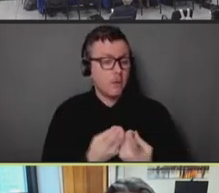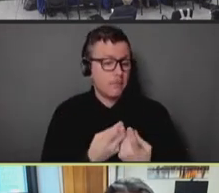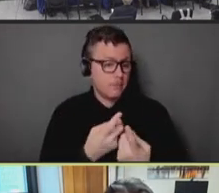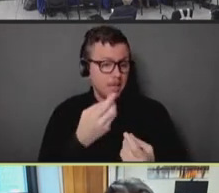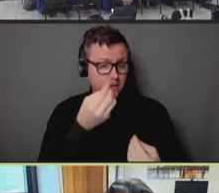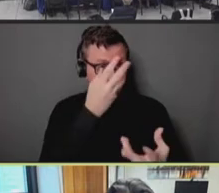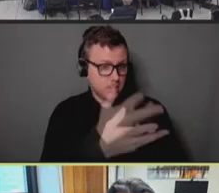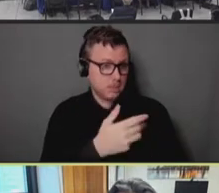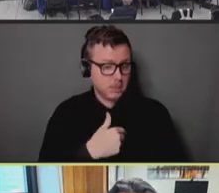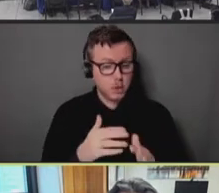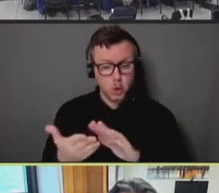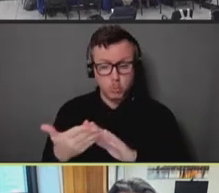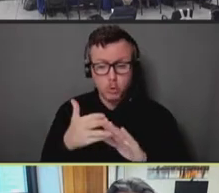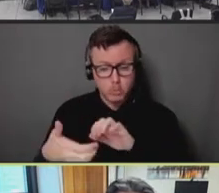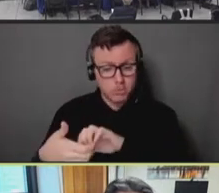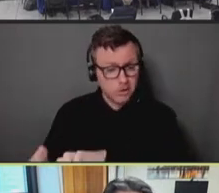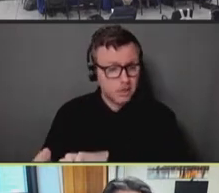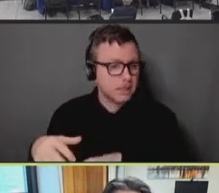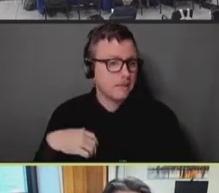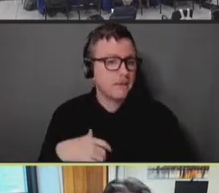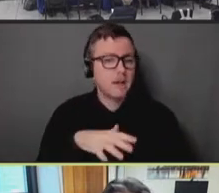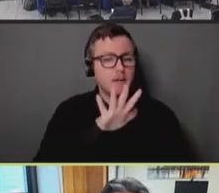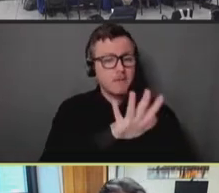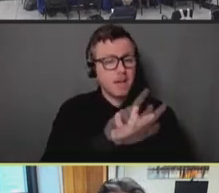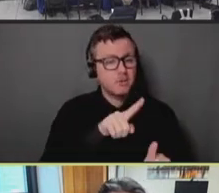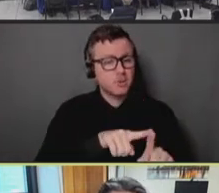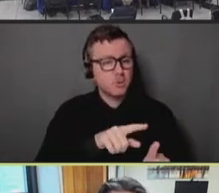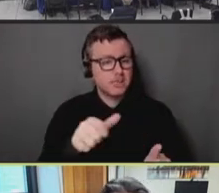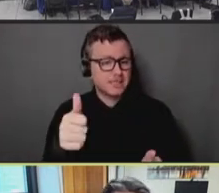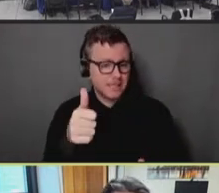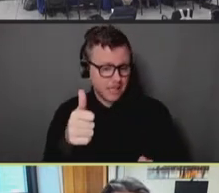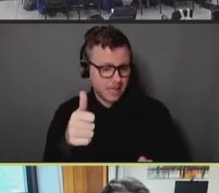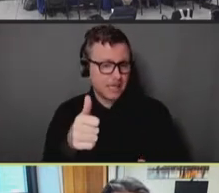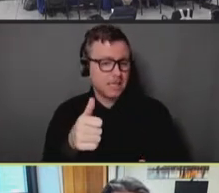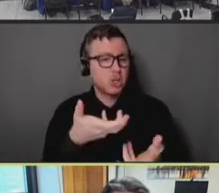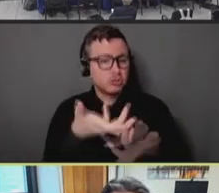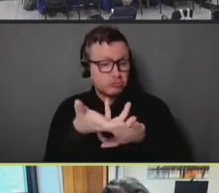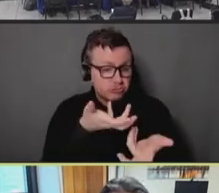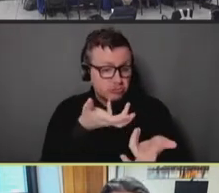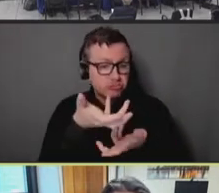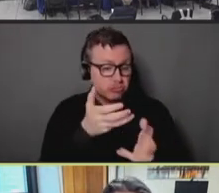our community partners, that it took anywhere from five to 10 individual conversations to move